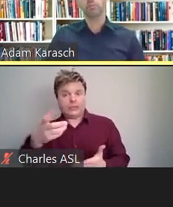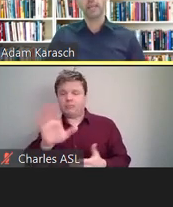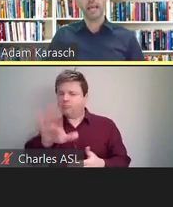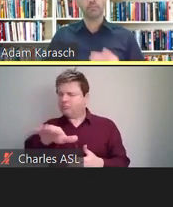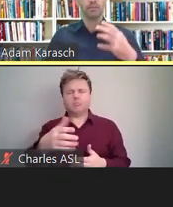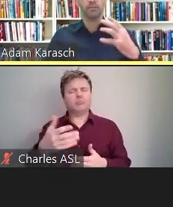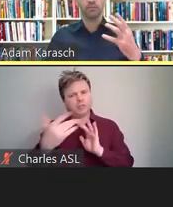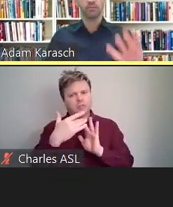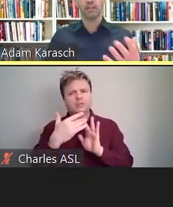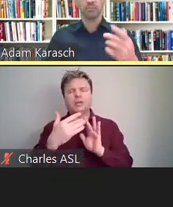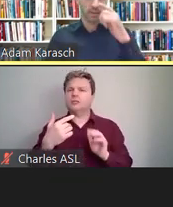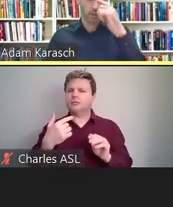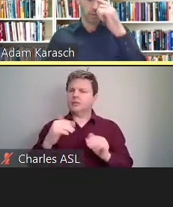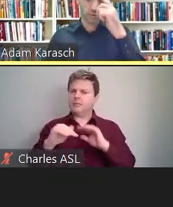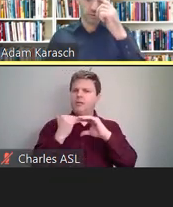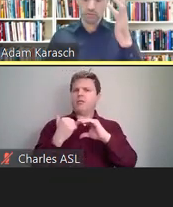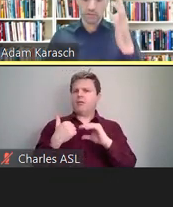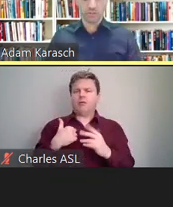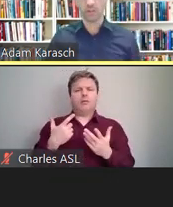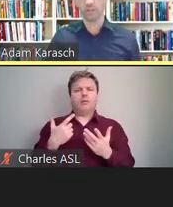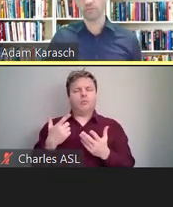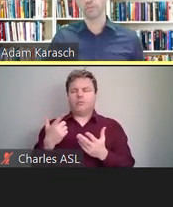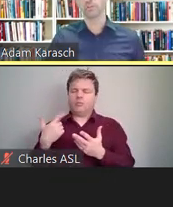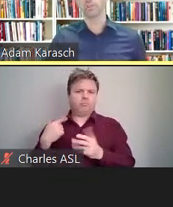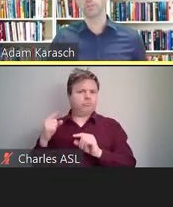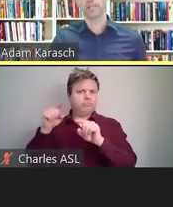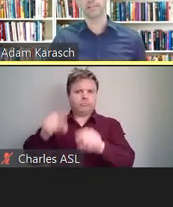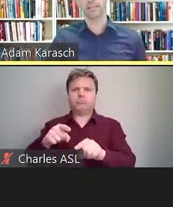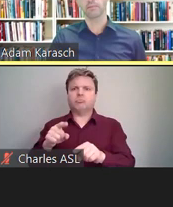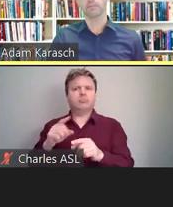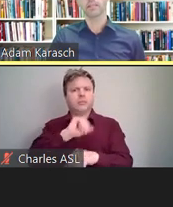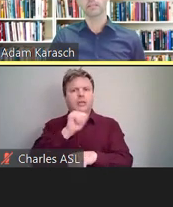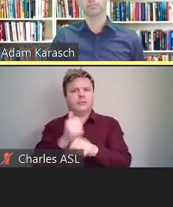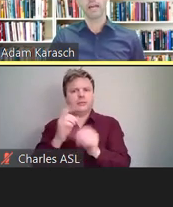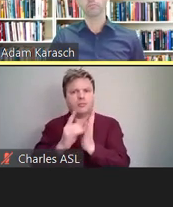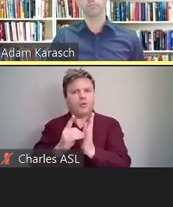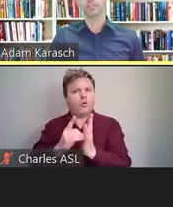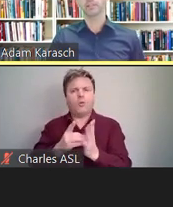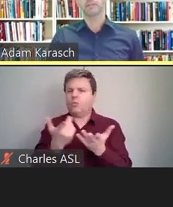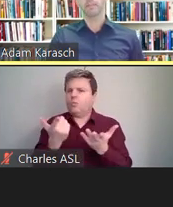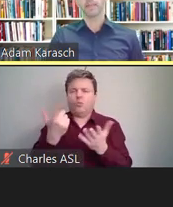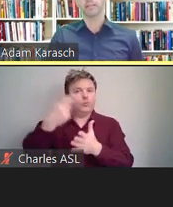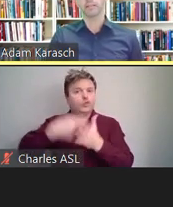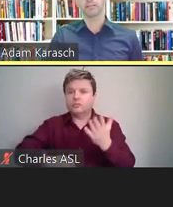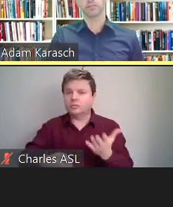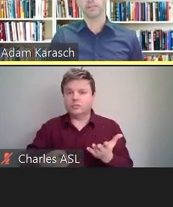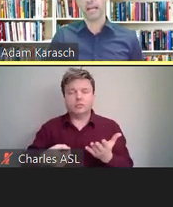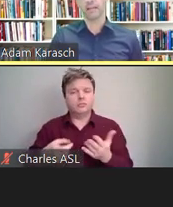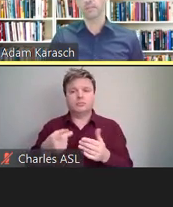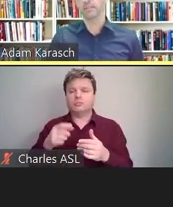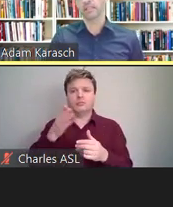We'd be happy to set up a demo for you free of charge for you and your tech team if you have one or your admin team